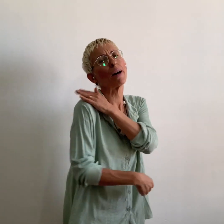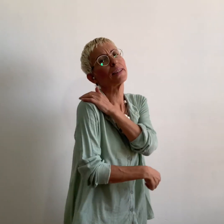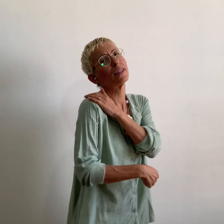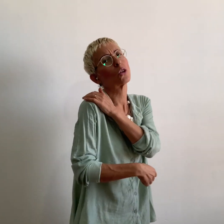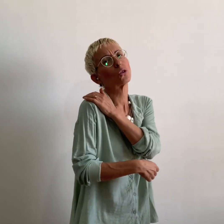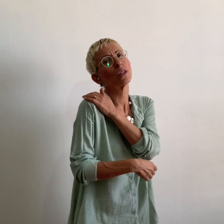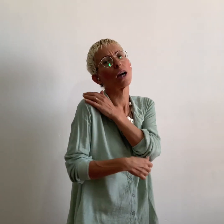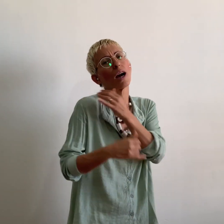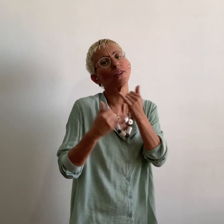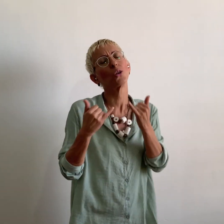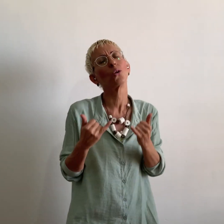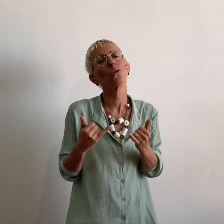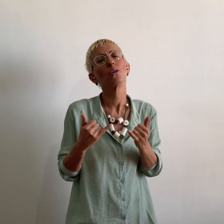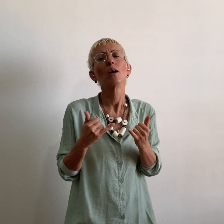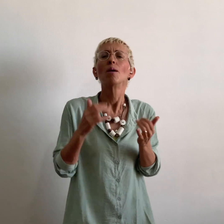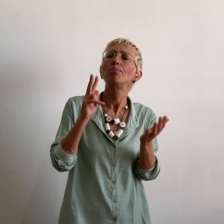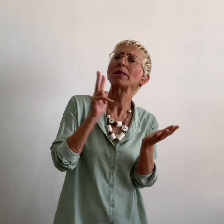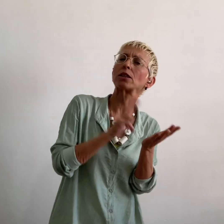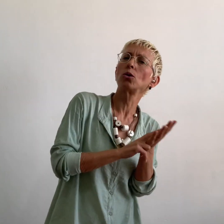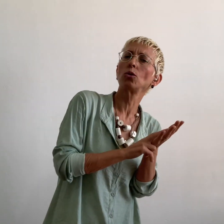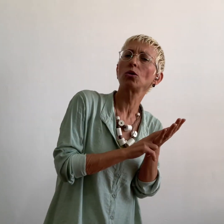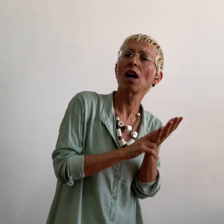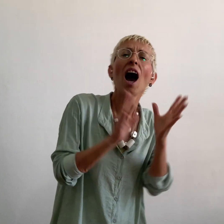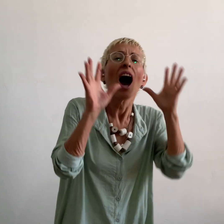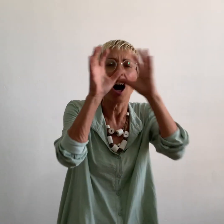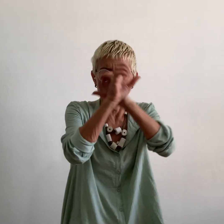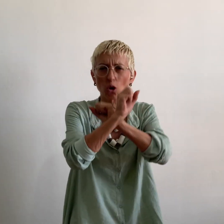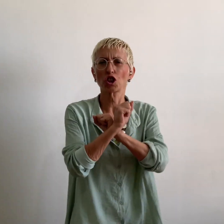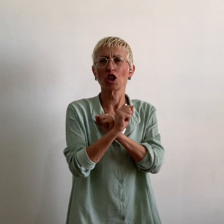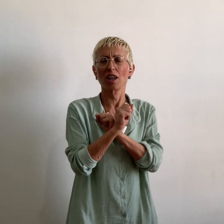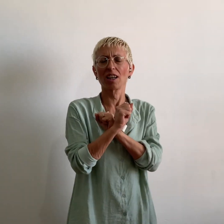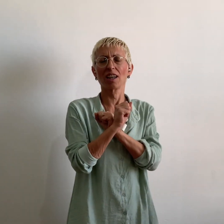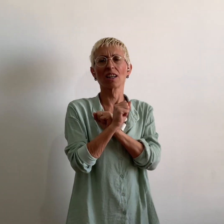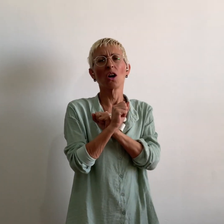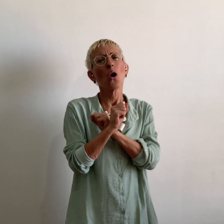Wake me up today Thanks darkness